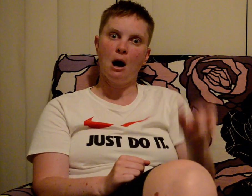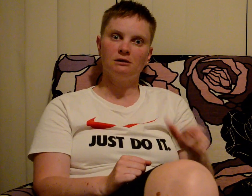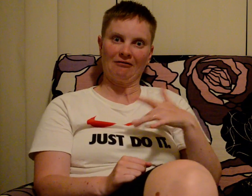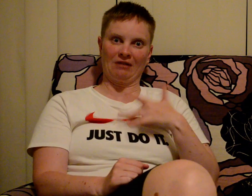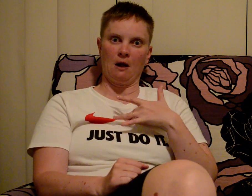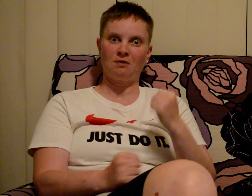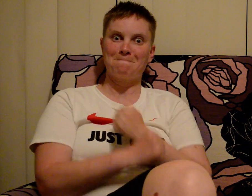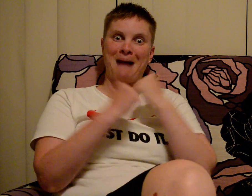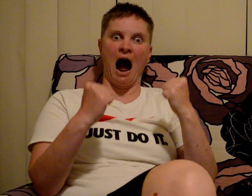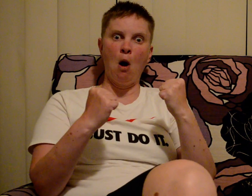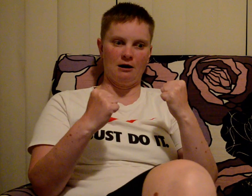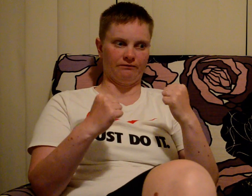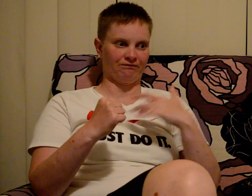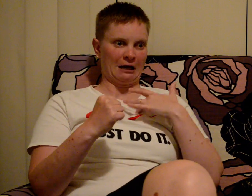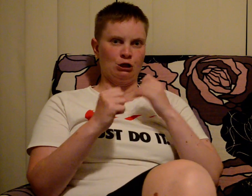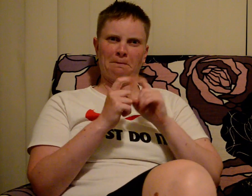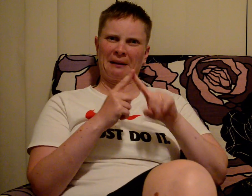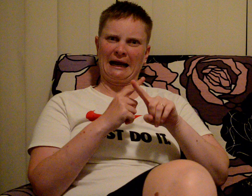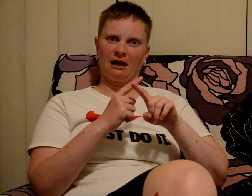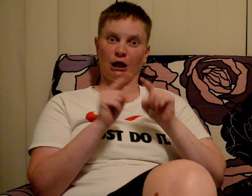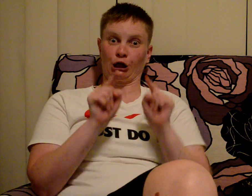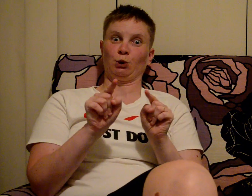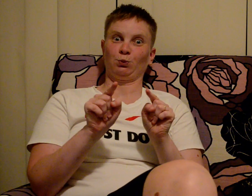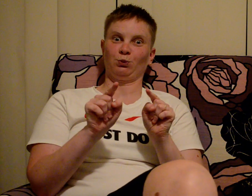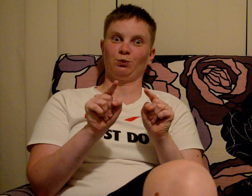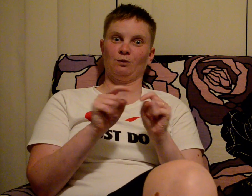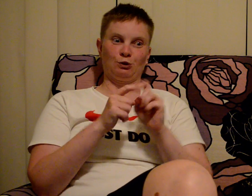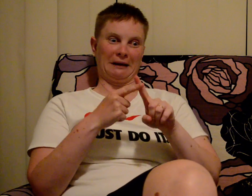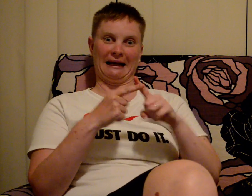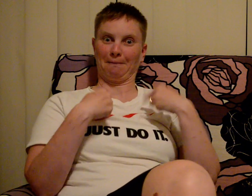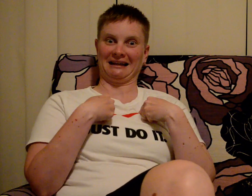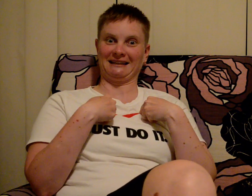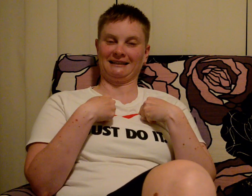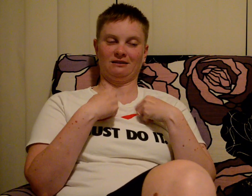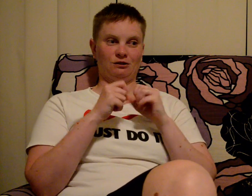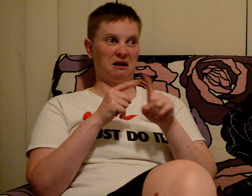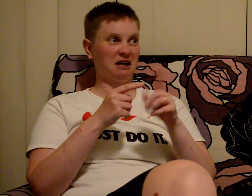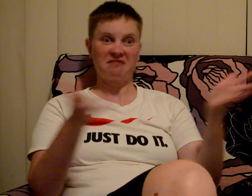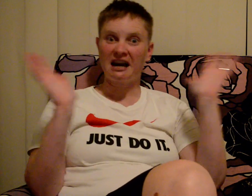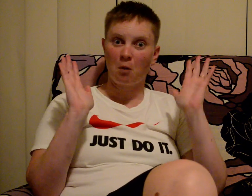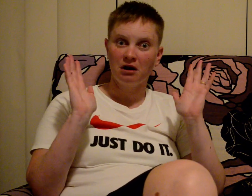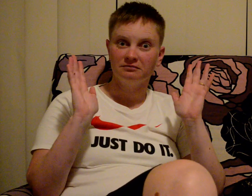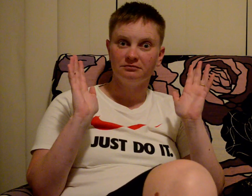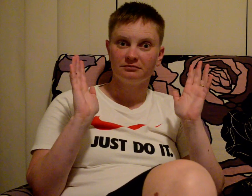to be felt the power, to be you, to be me, to be anyone.